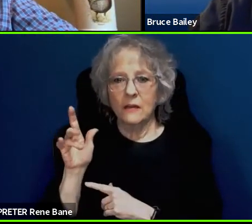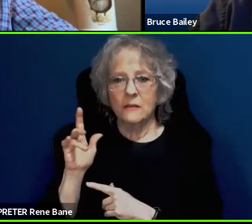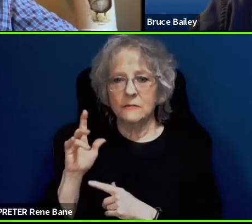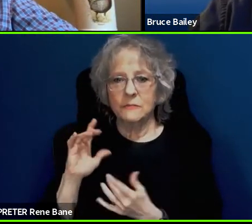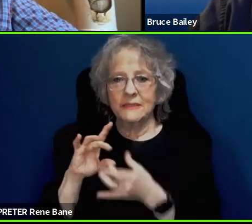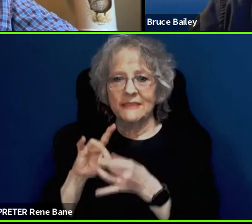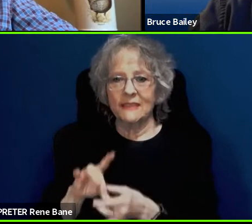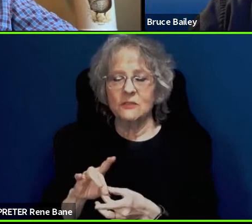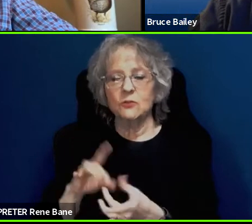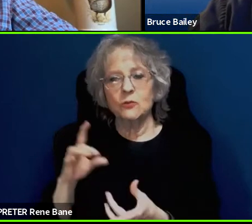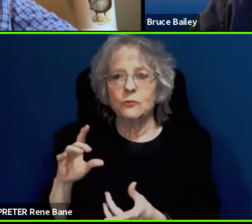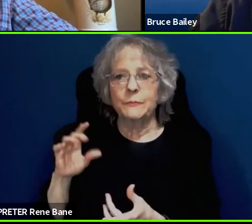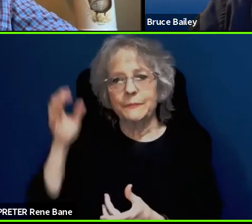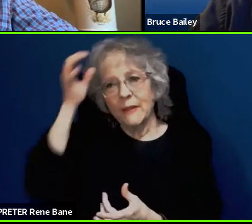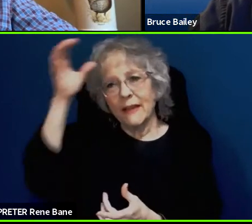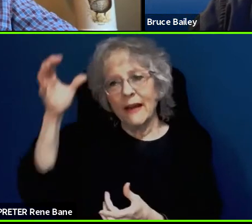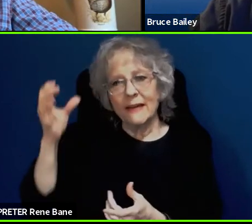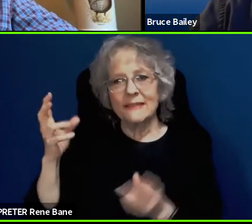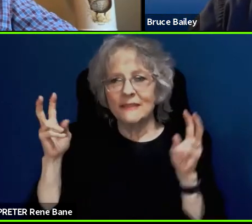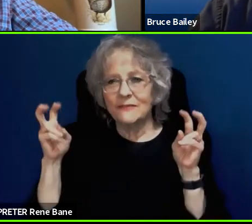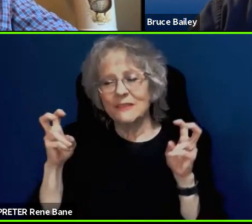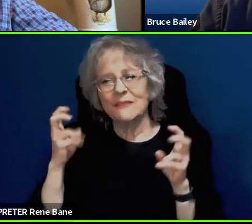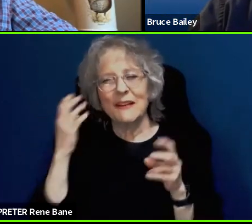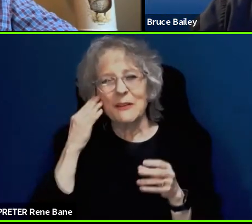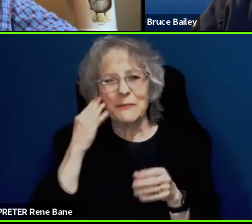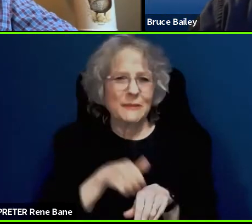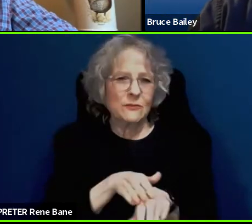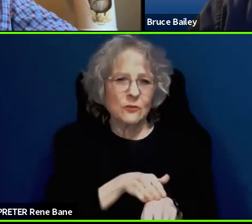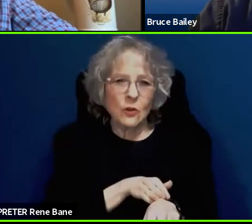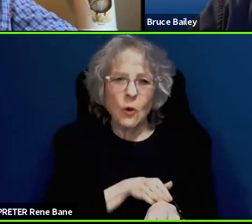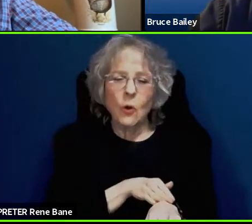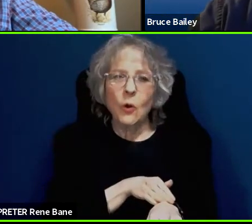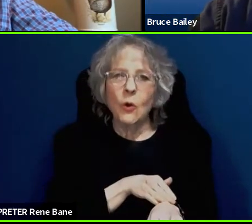something really slow to come up with the technical requirements, per se.